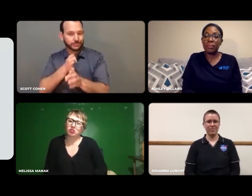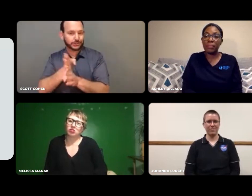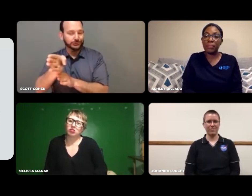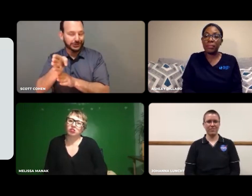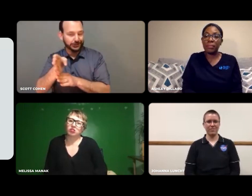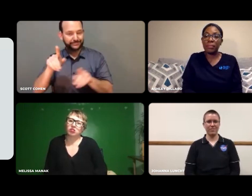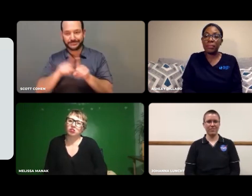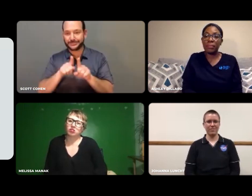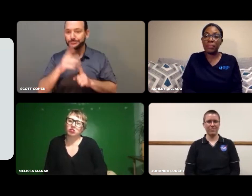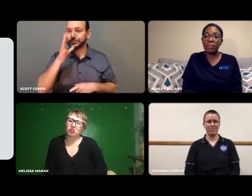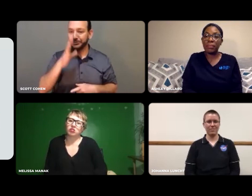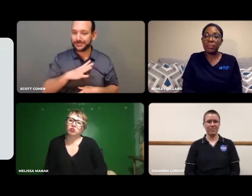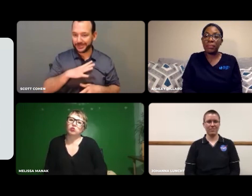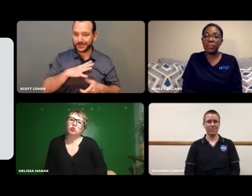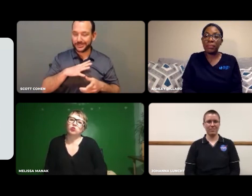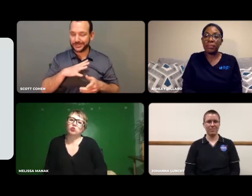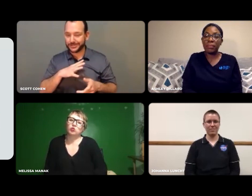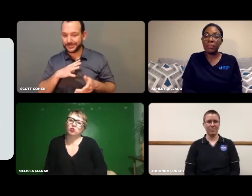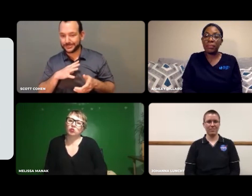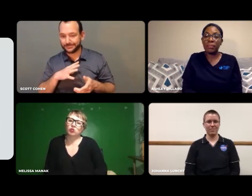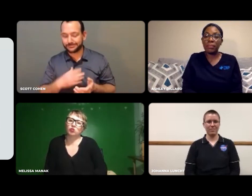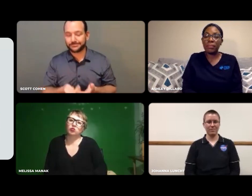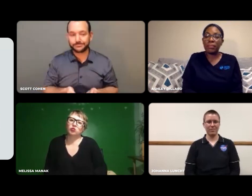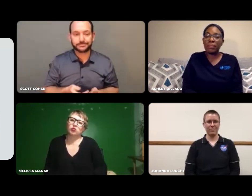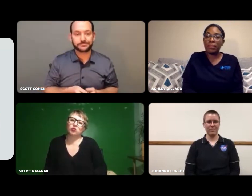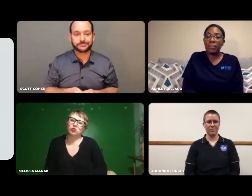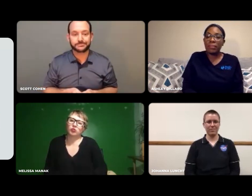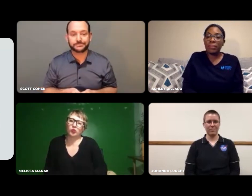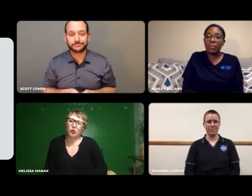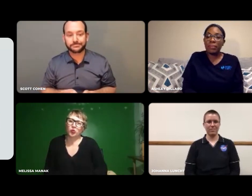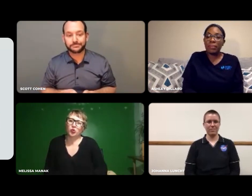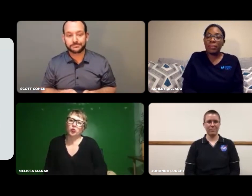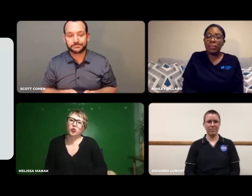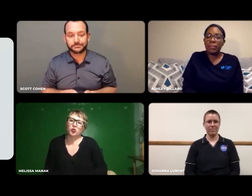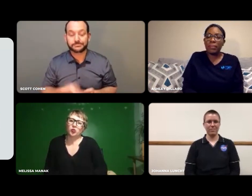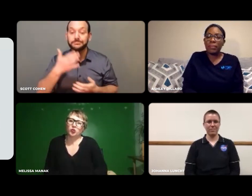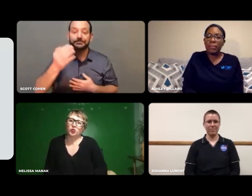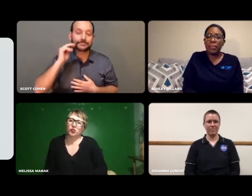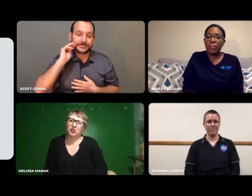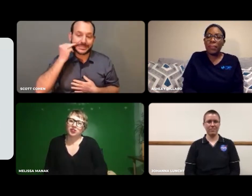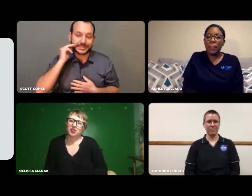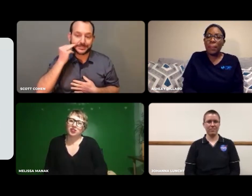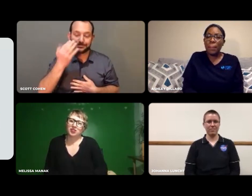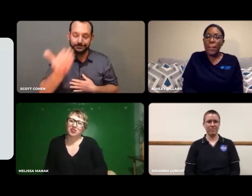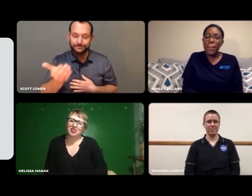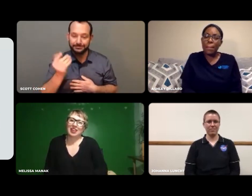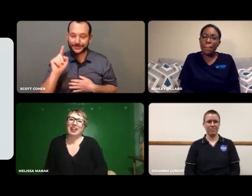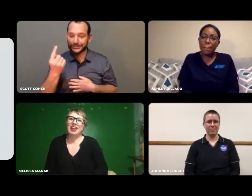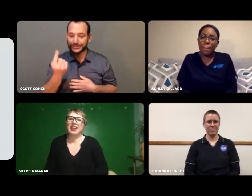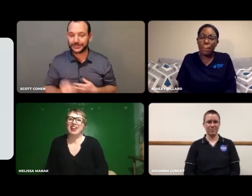female in the STEM field? Melissa?